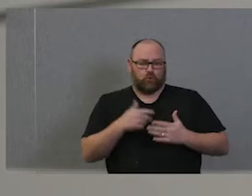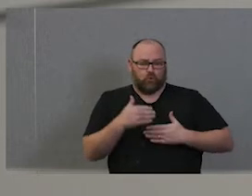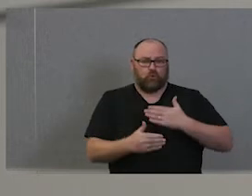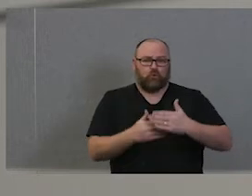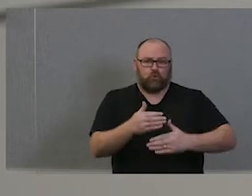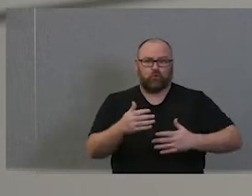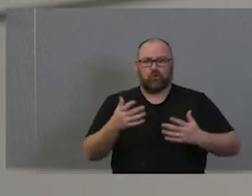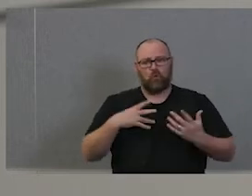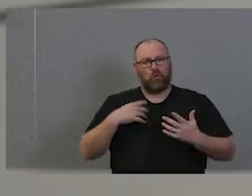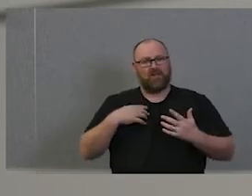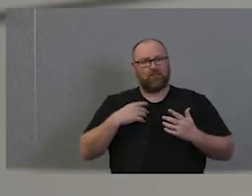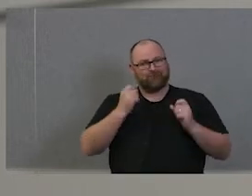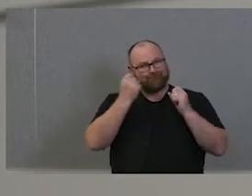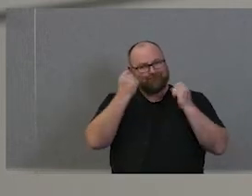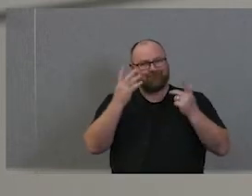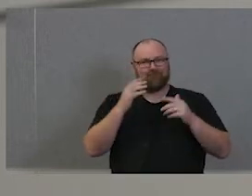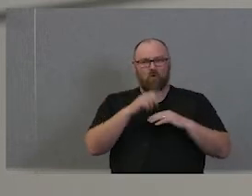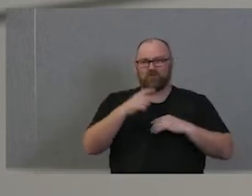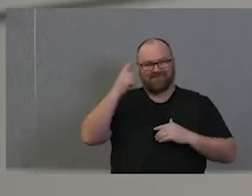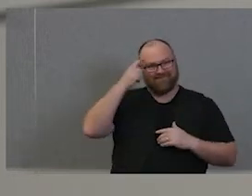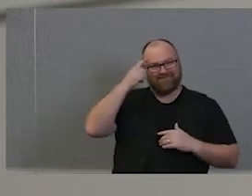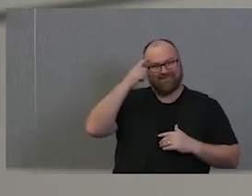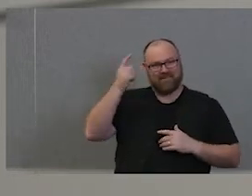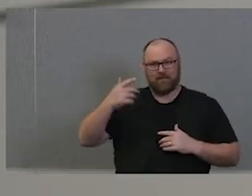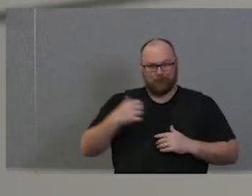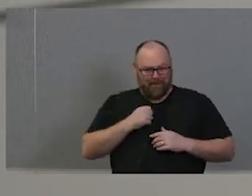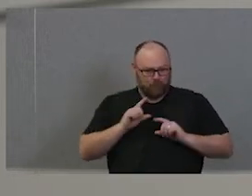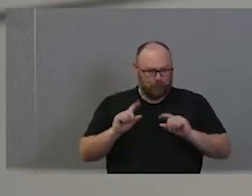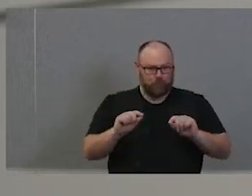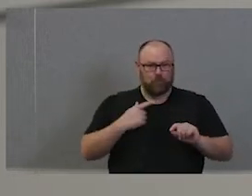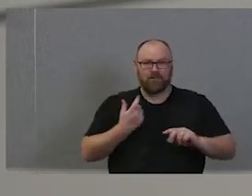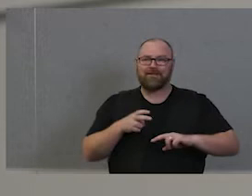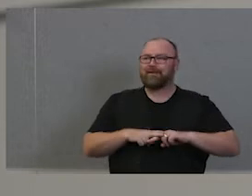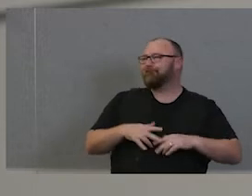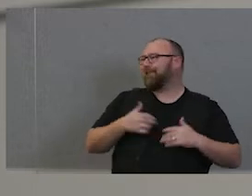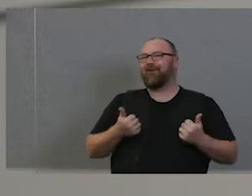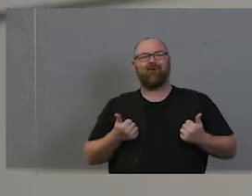is about. We need to act. We can't just sit around and feel good. We can't just watch that dance and